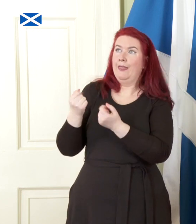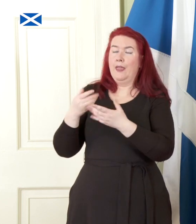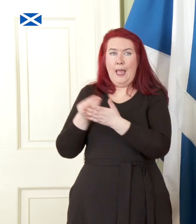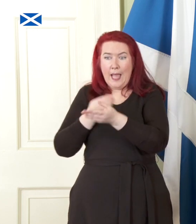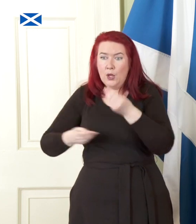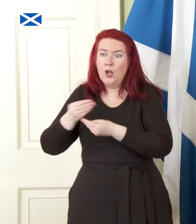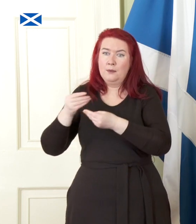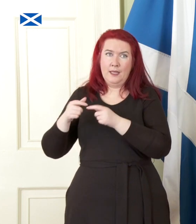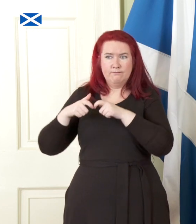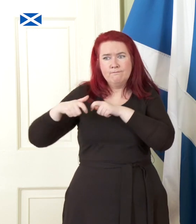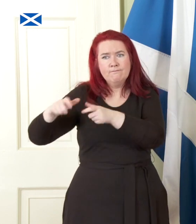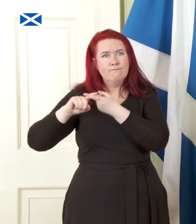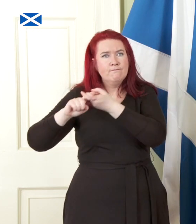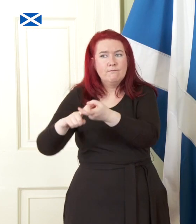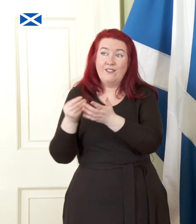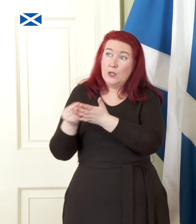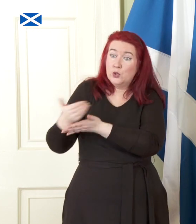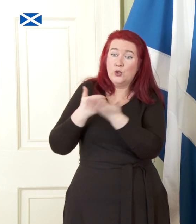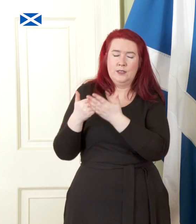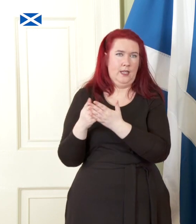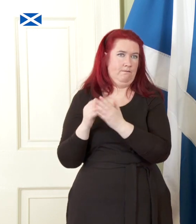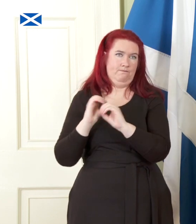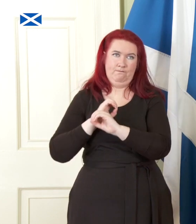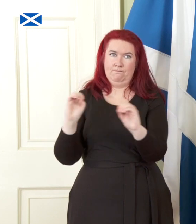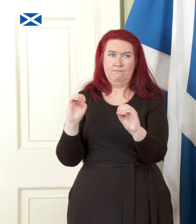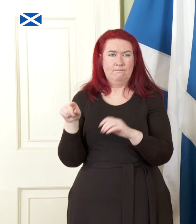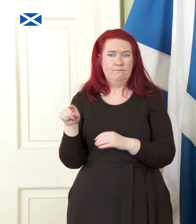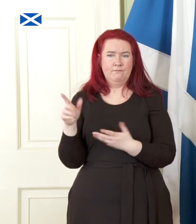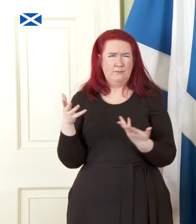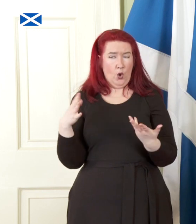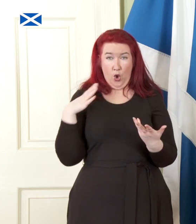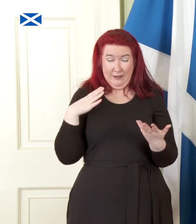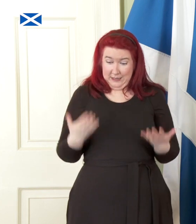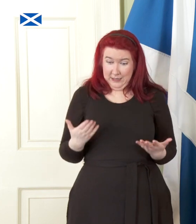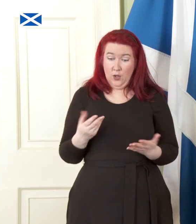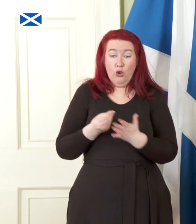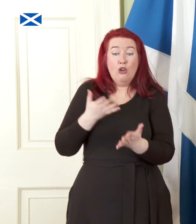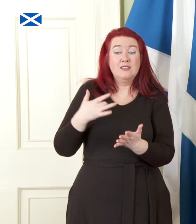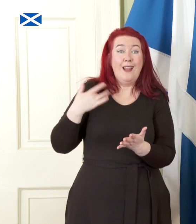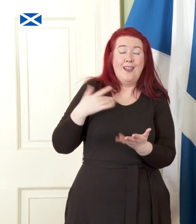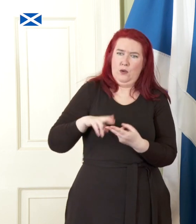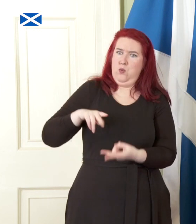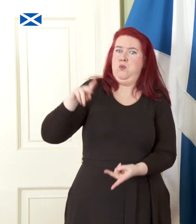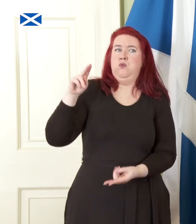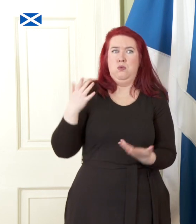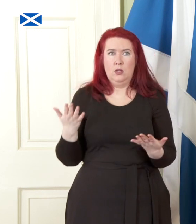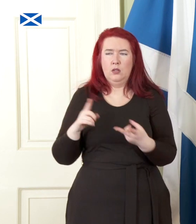financial security. On top of an already crippling cost of living crisis, calamitous decisions in